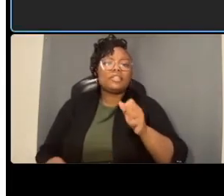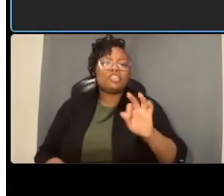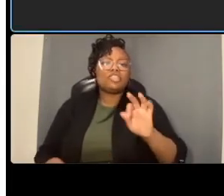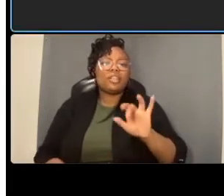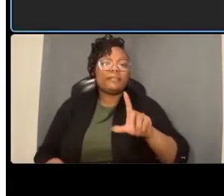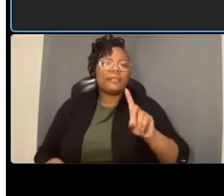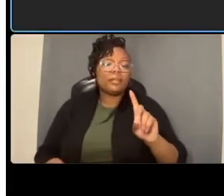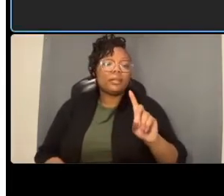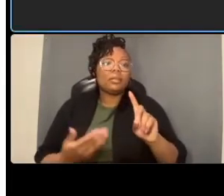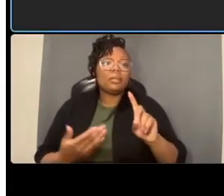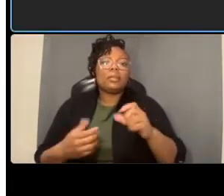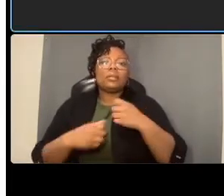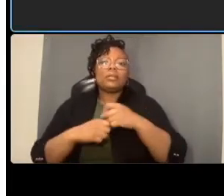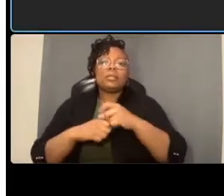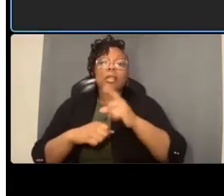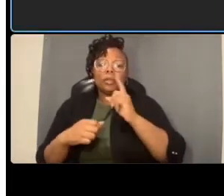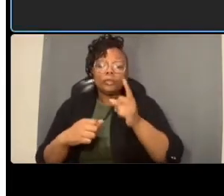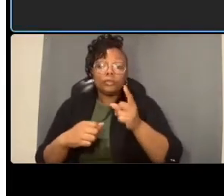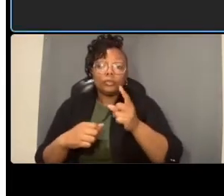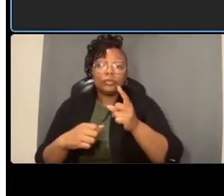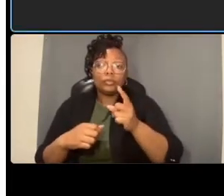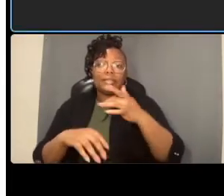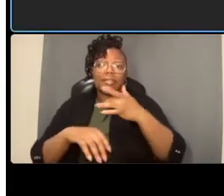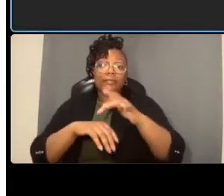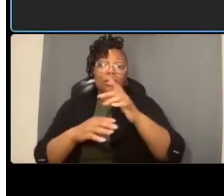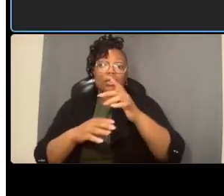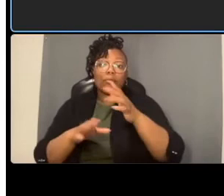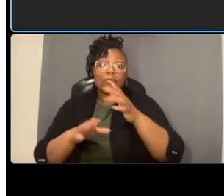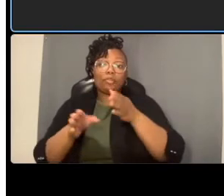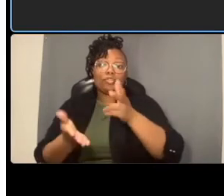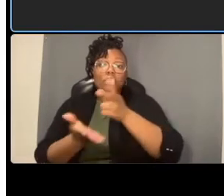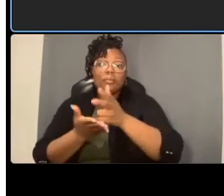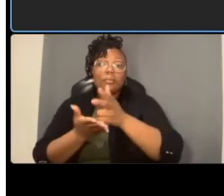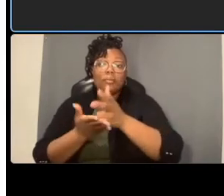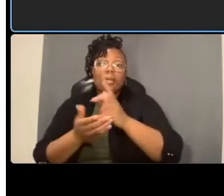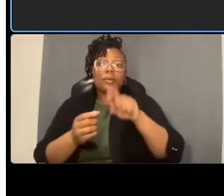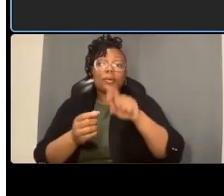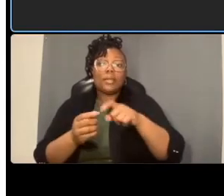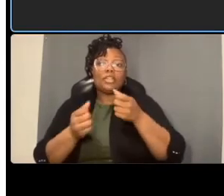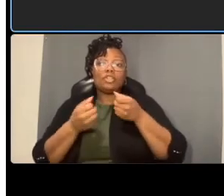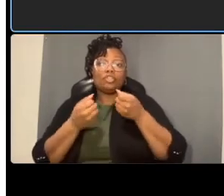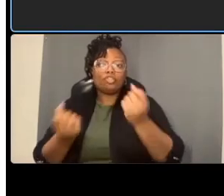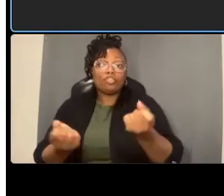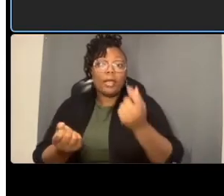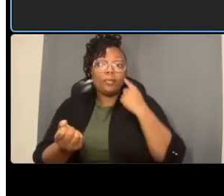variable curb pricing to ensure frequent turnover that's part a second part is where you commit